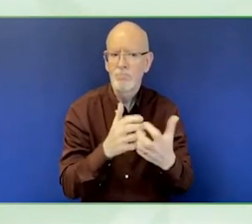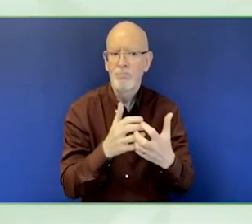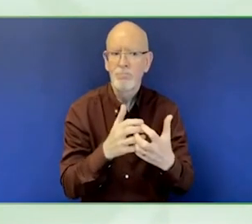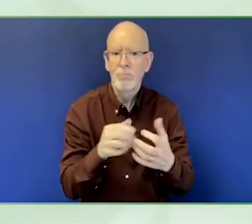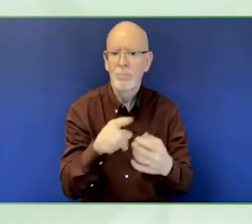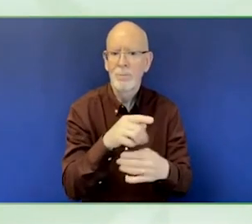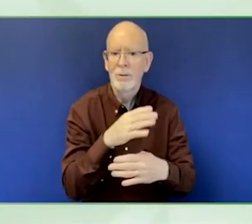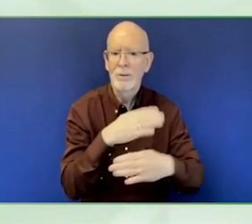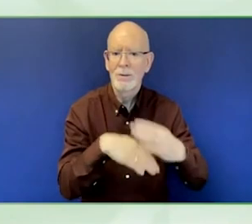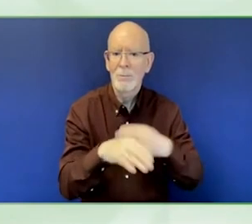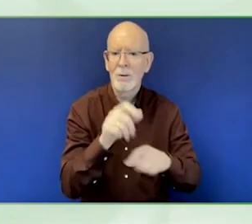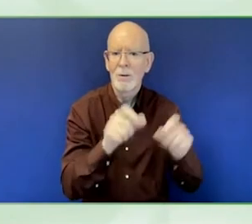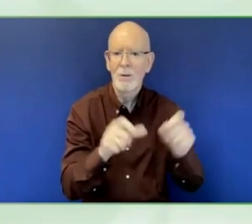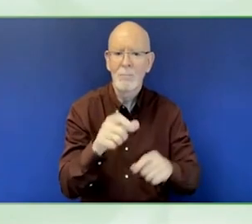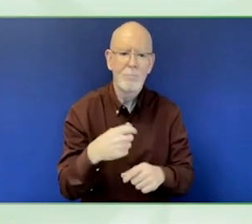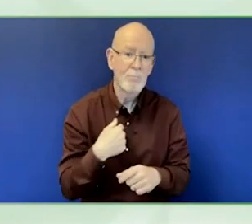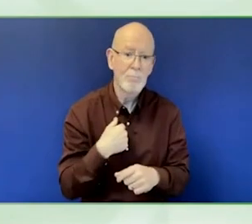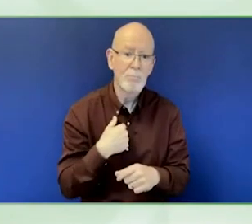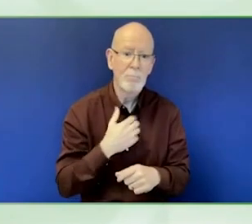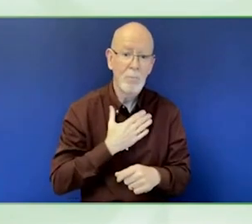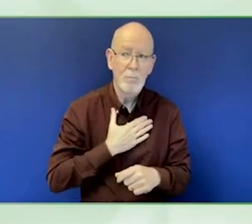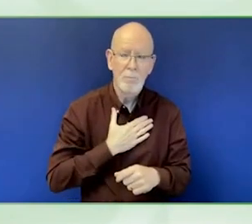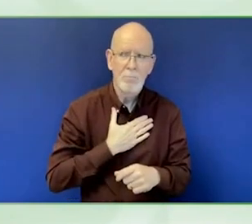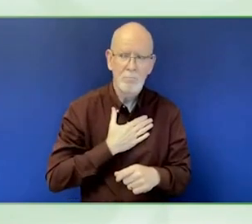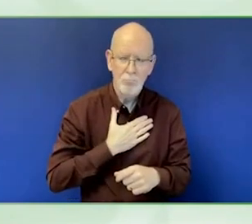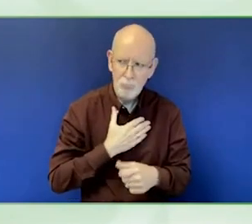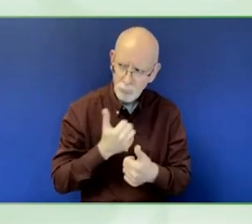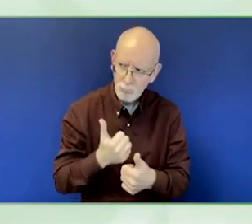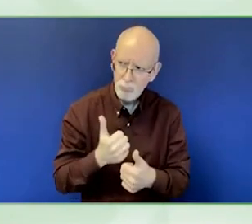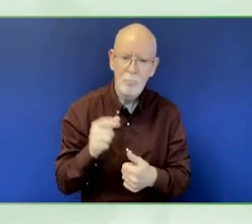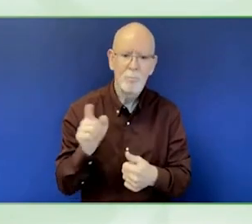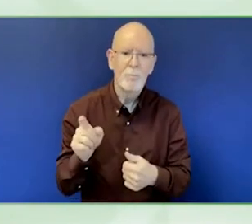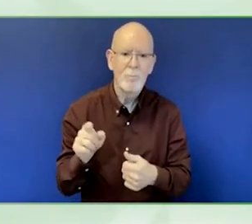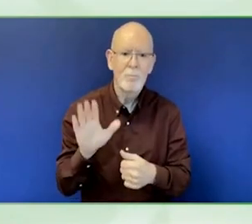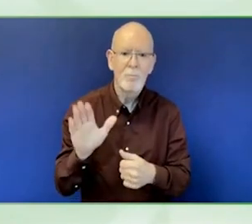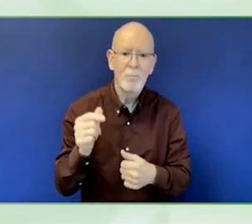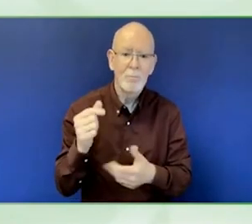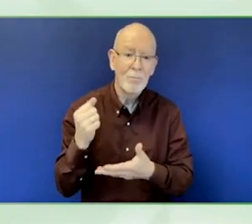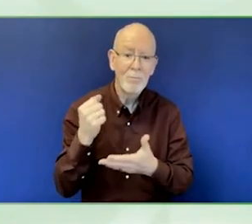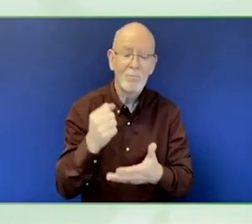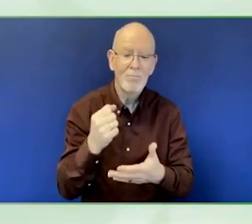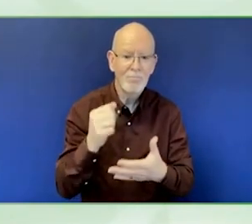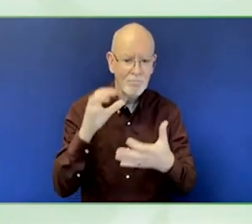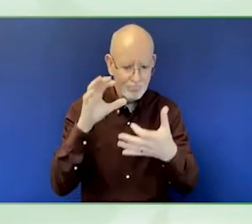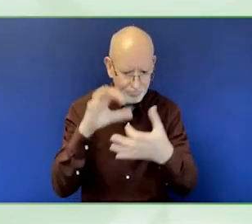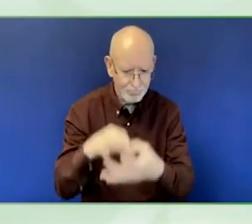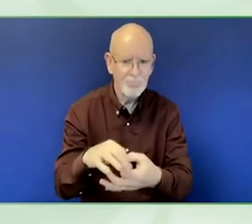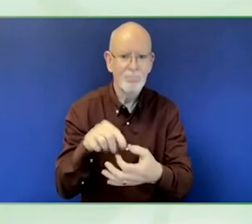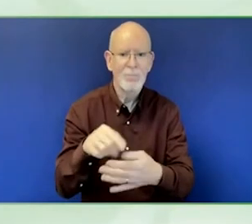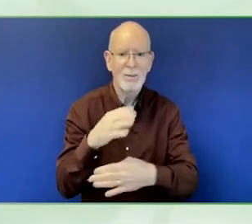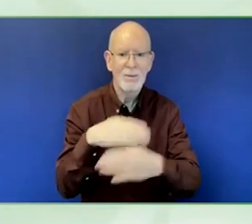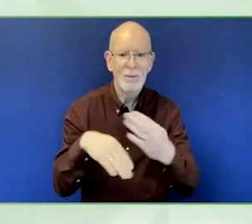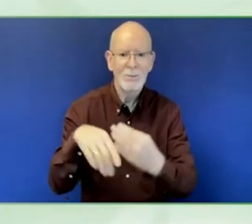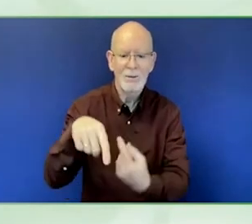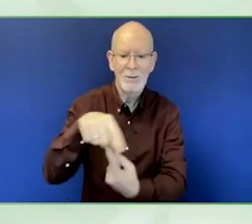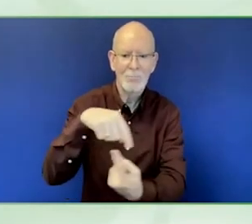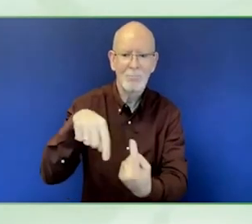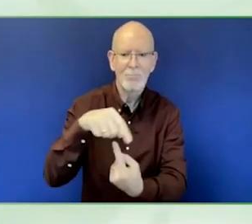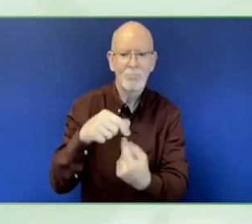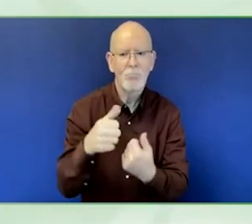Because the discussion is new strategies of development funding, the budget question is important.